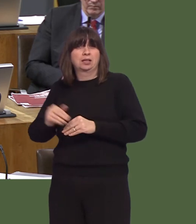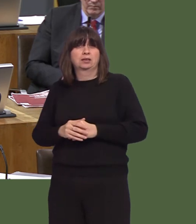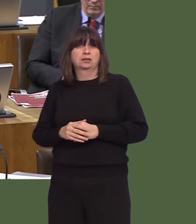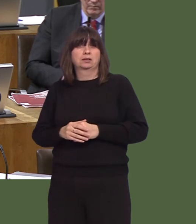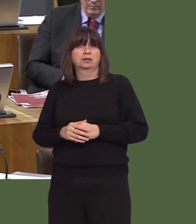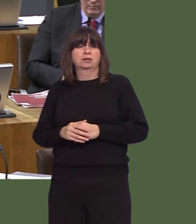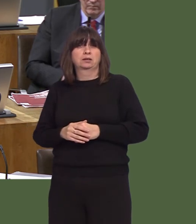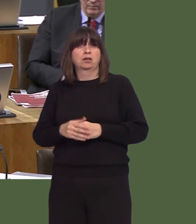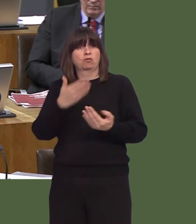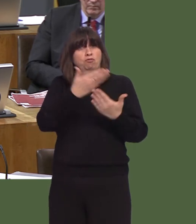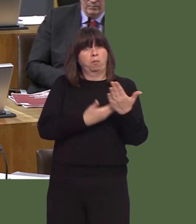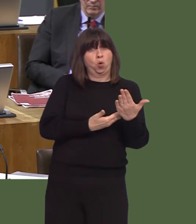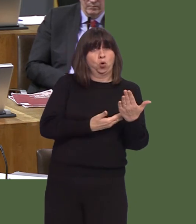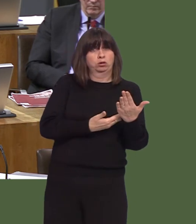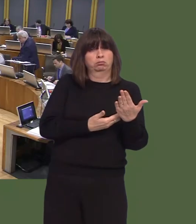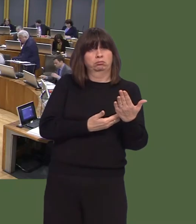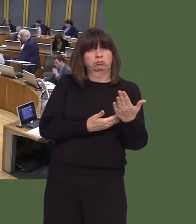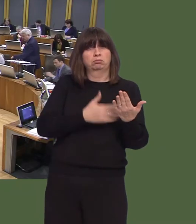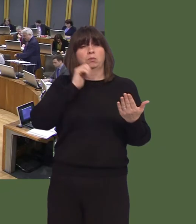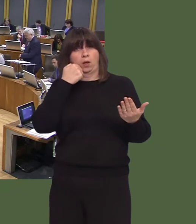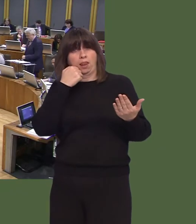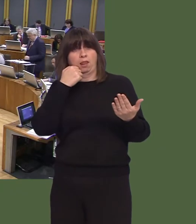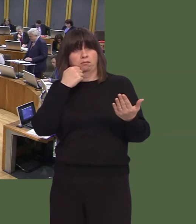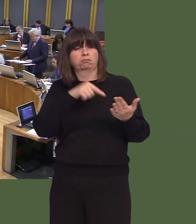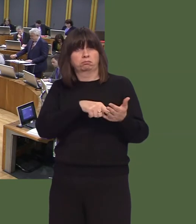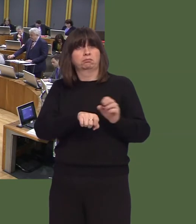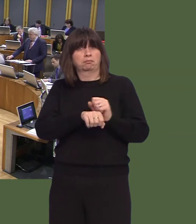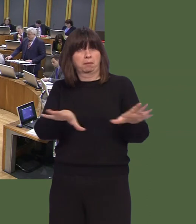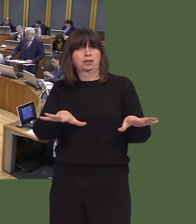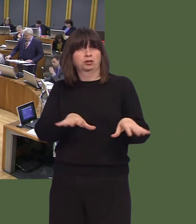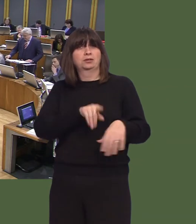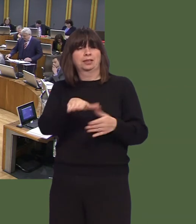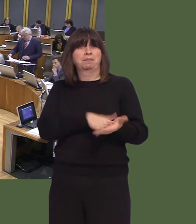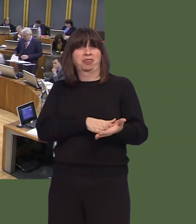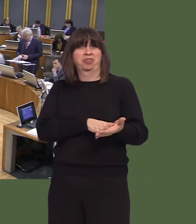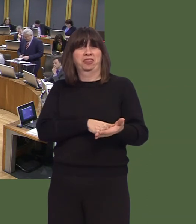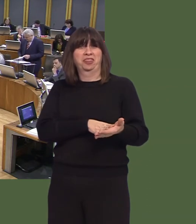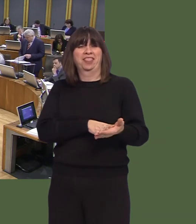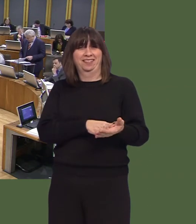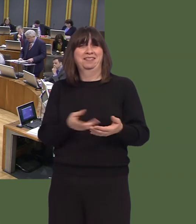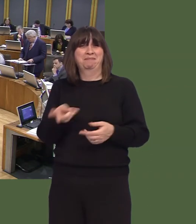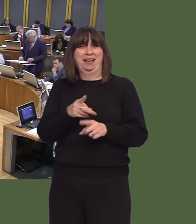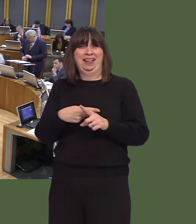A wnaiff y Prif Weinidog amlinellu blaenoriaethau economaidd Llywodraeth Cymru ar gyfer Aberafan yn 2018? OAQ51509 Carwyn Jones AM: Yes.